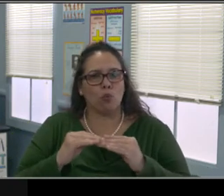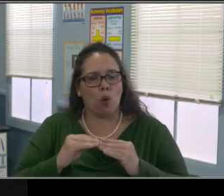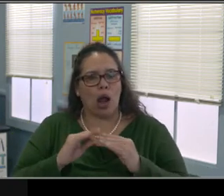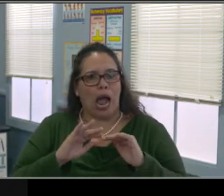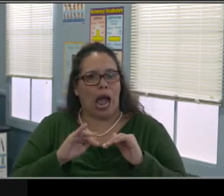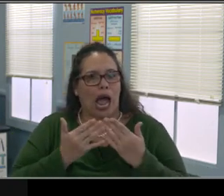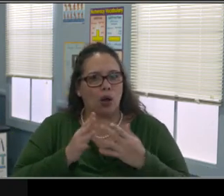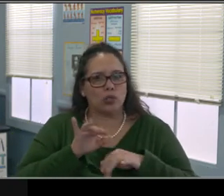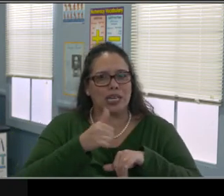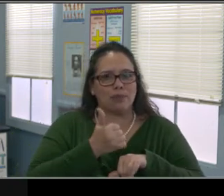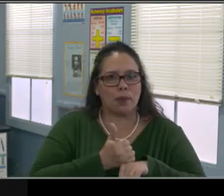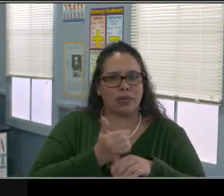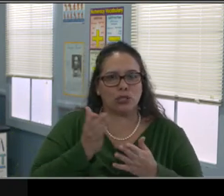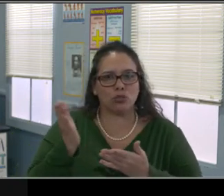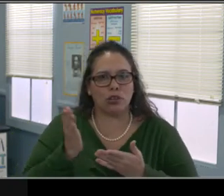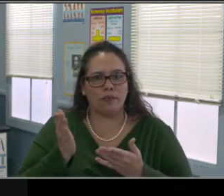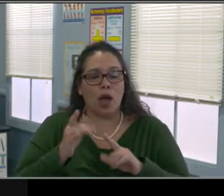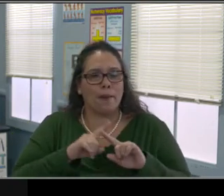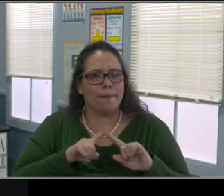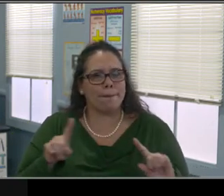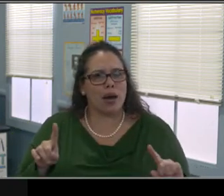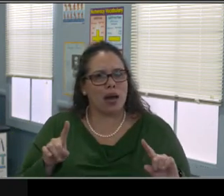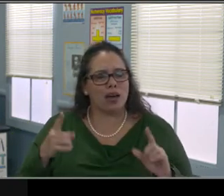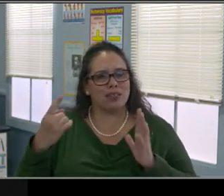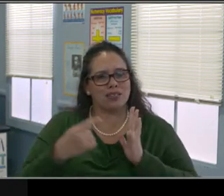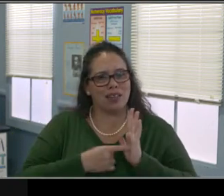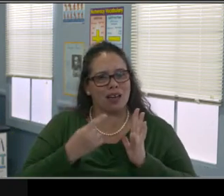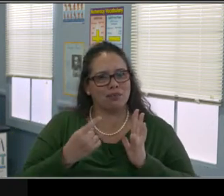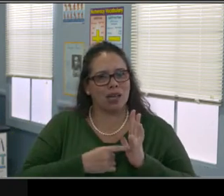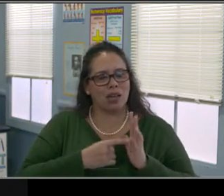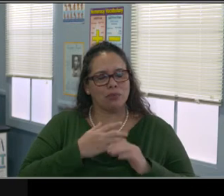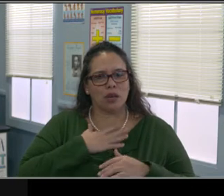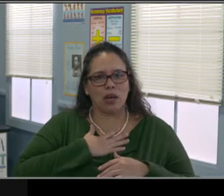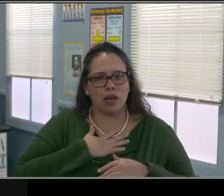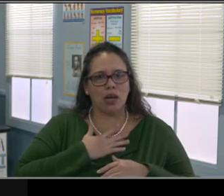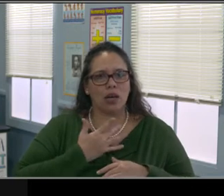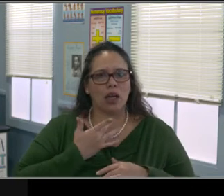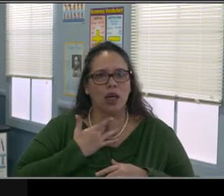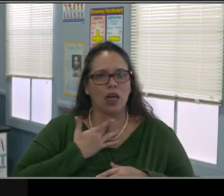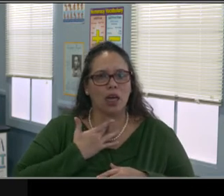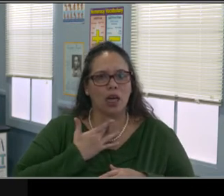And that's been there from the beginning. It's also a matter of parents asking for the help.